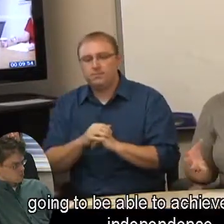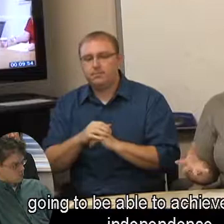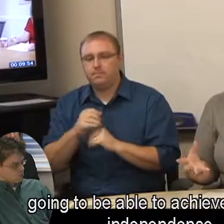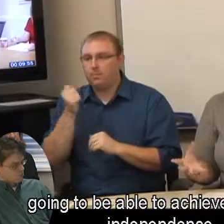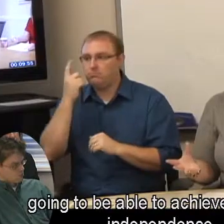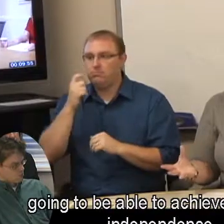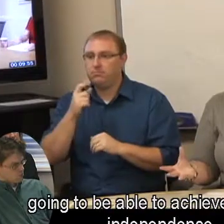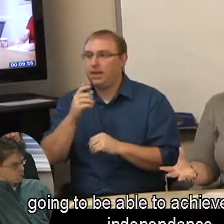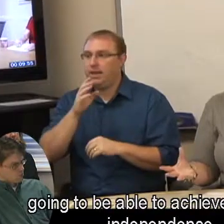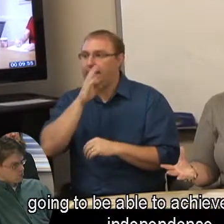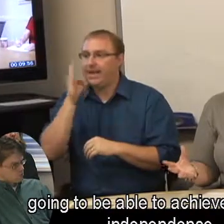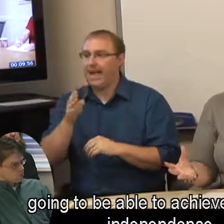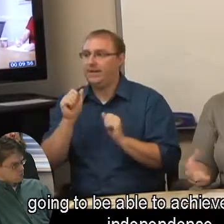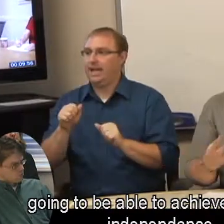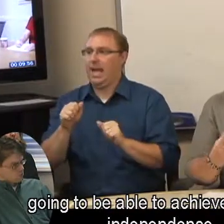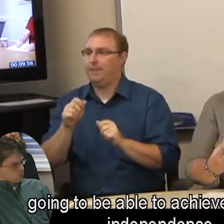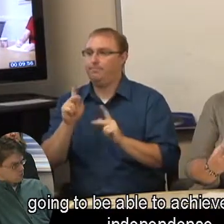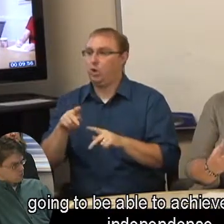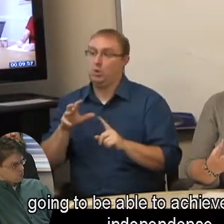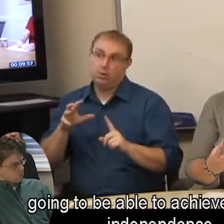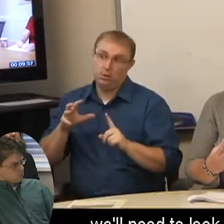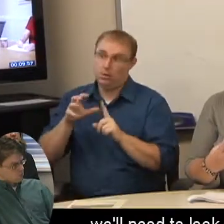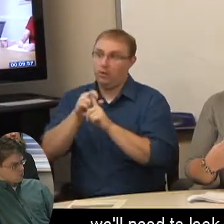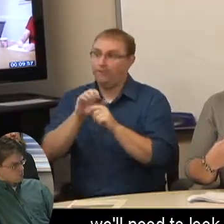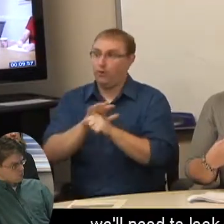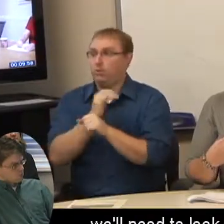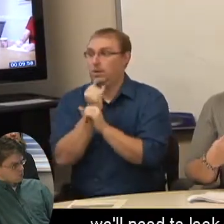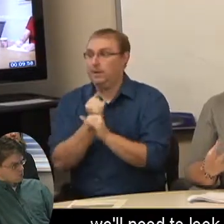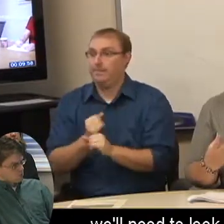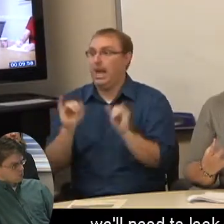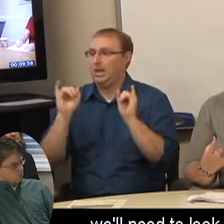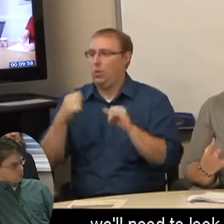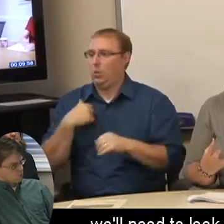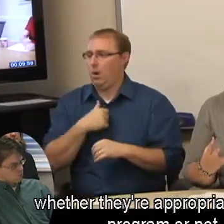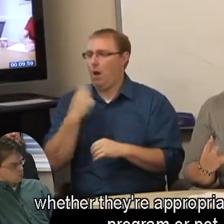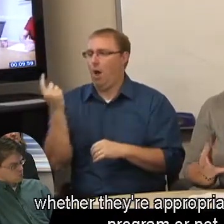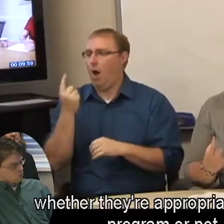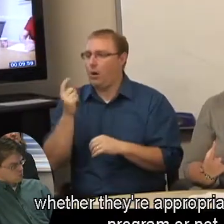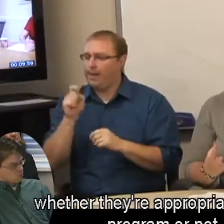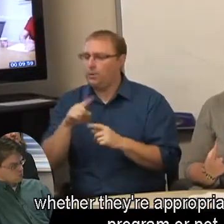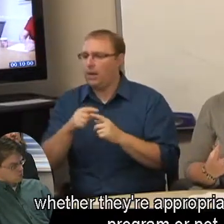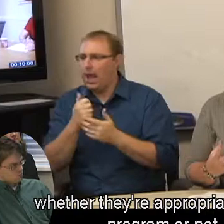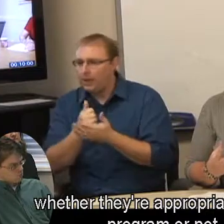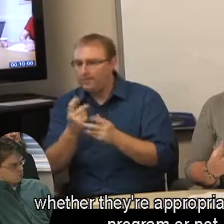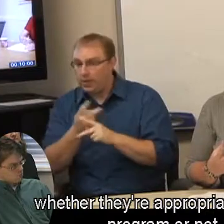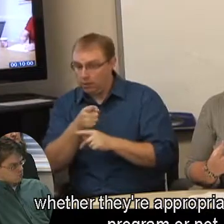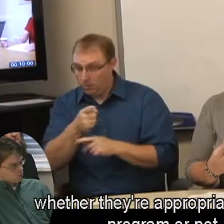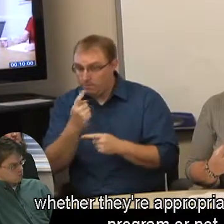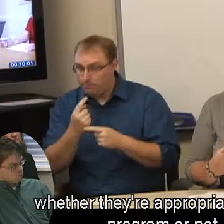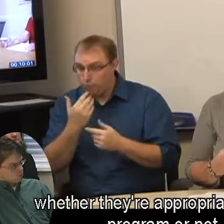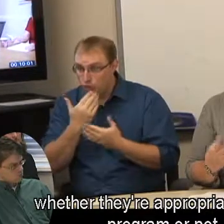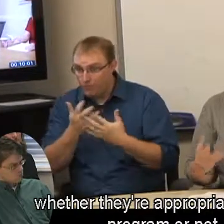going to be able to achieve a level of independence, we'll need to look at whether they're appropriate for this program or not